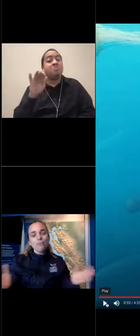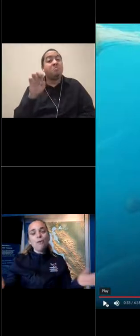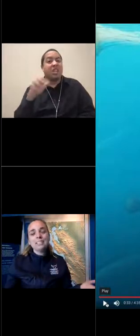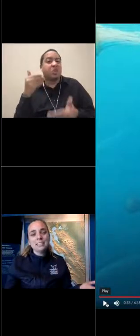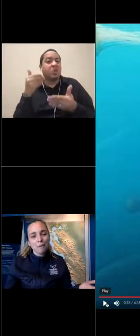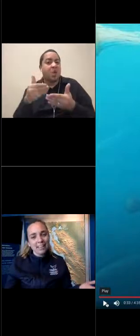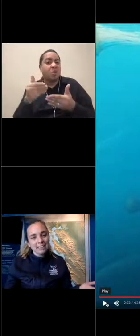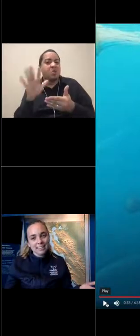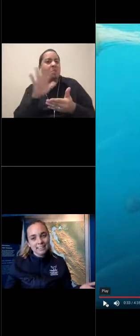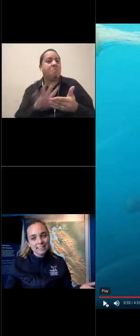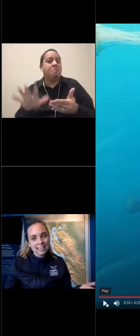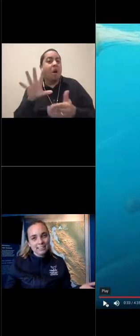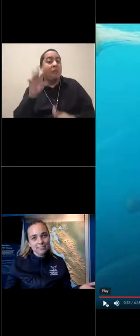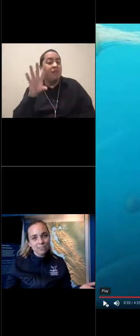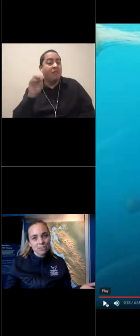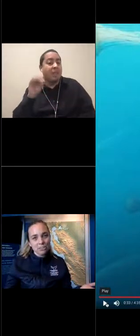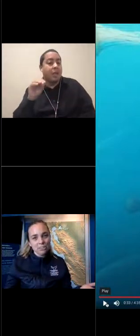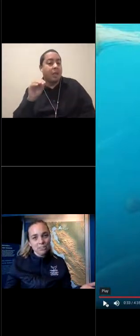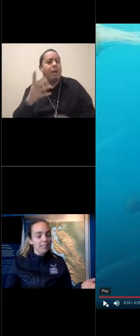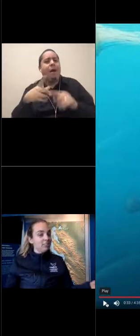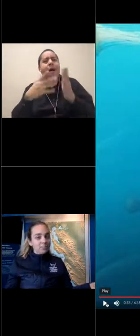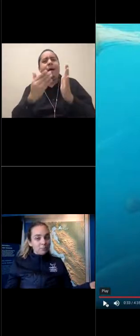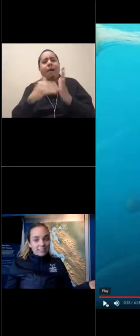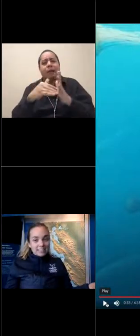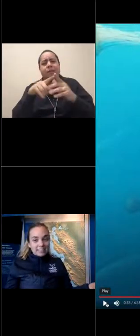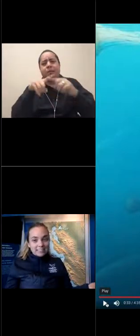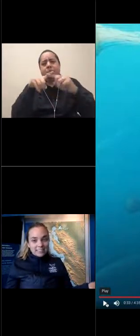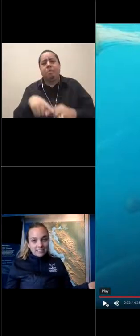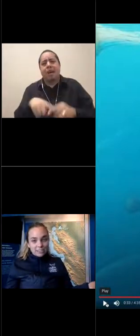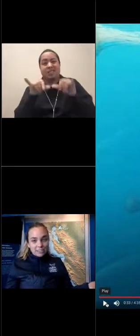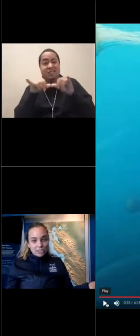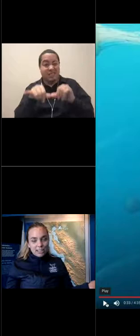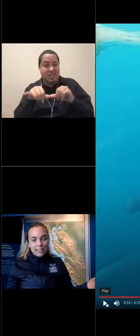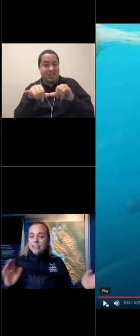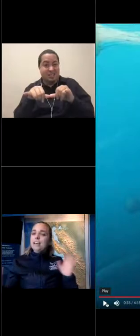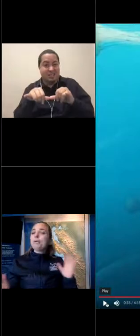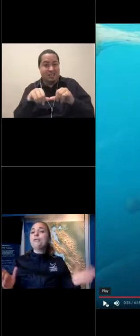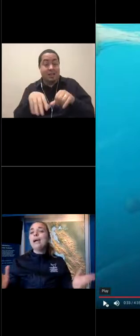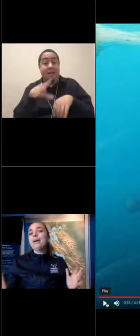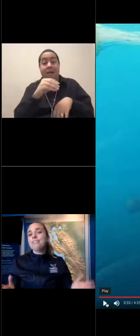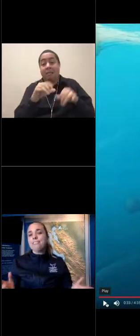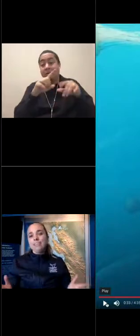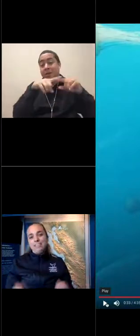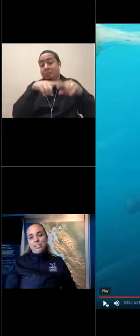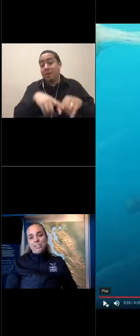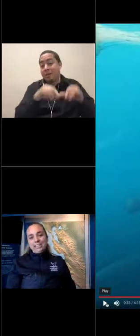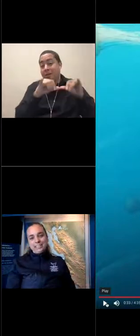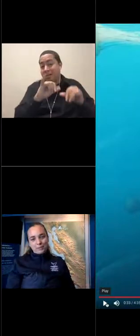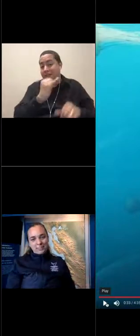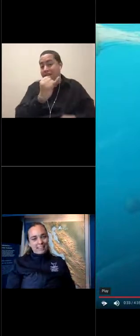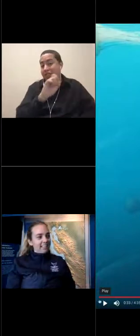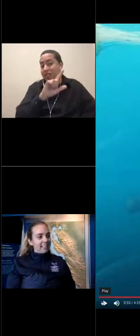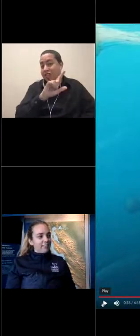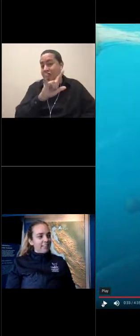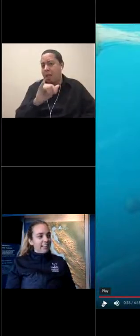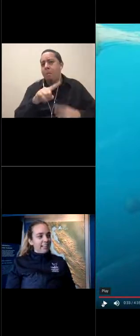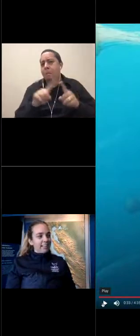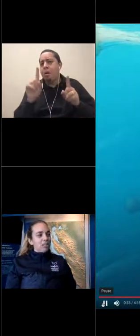Of course it depends on the size of the turtle. It also depends on the size of the jelly, but around 50 jellies is what they need to eat every day.